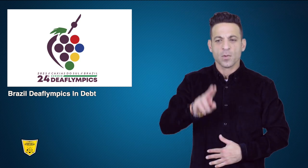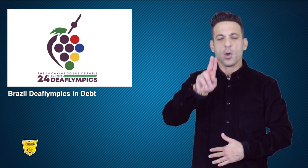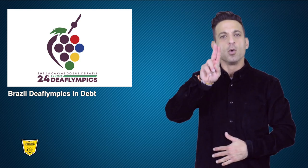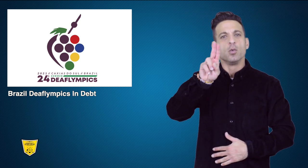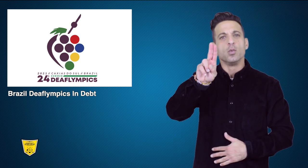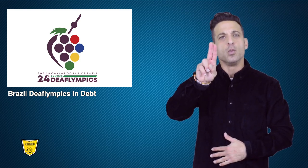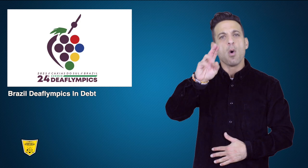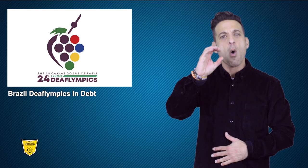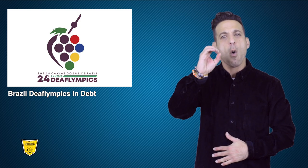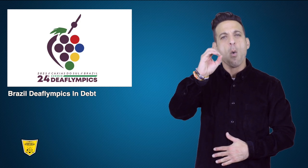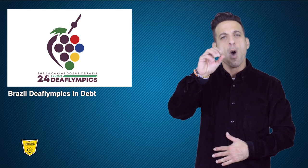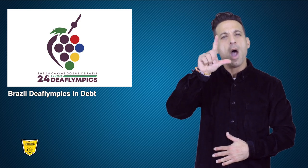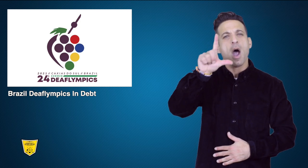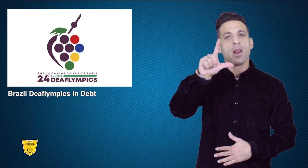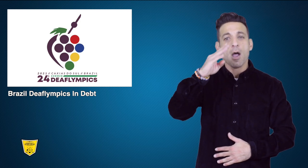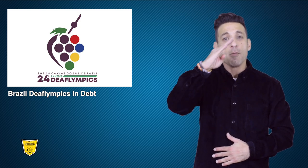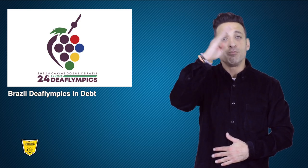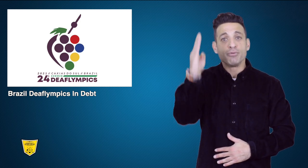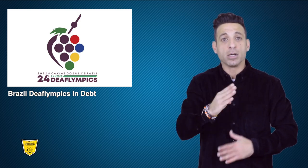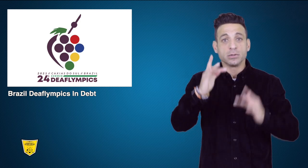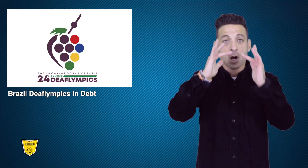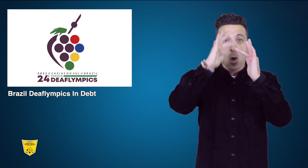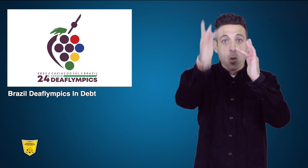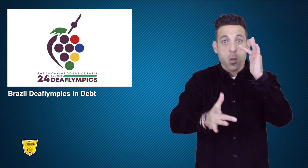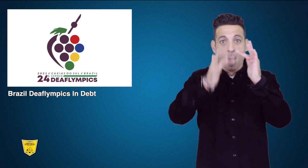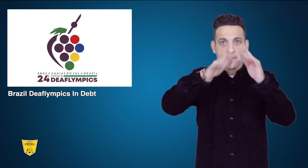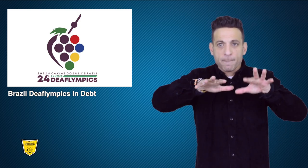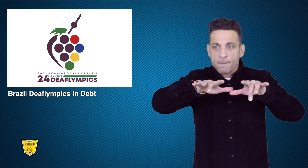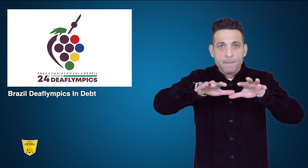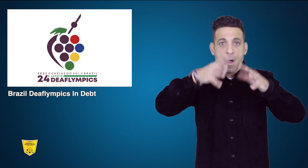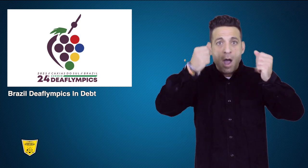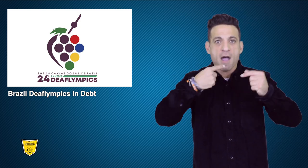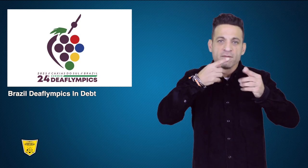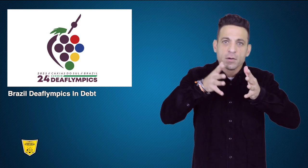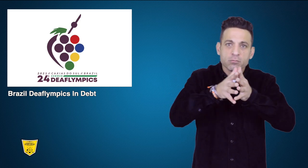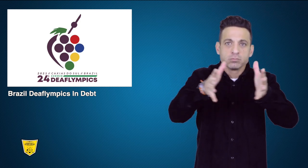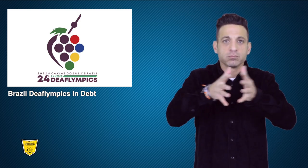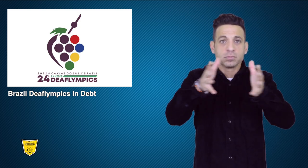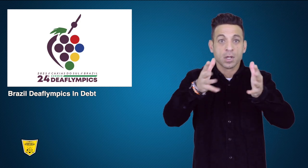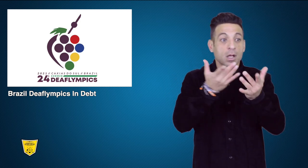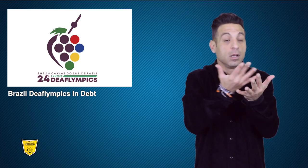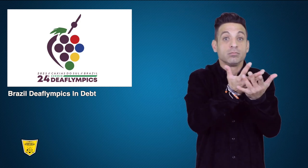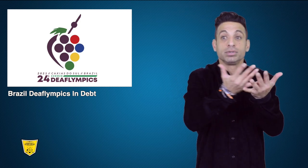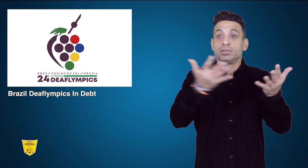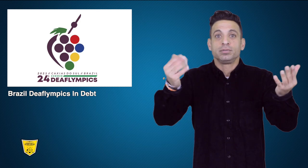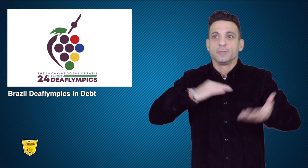UOL, a Brazil website, reported last June that dozens